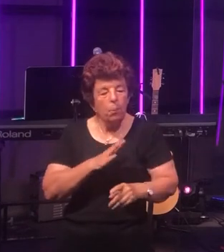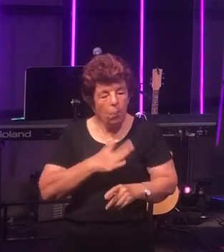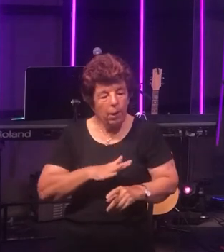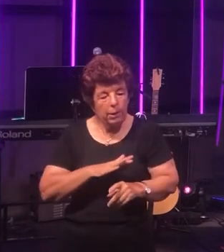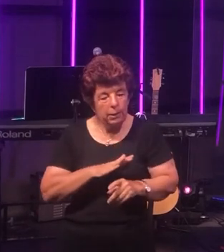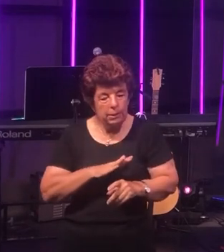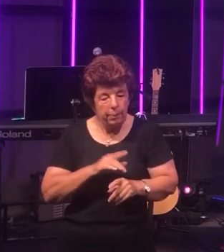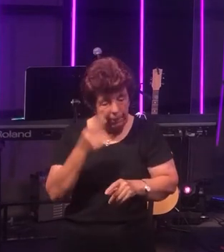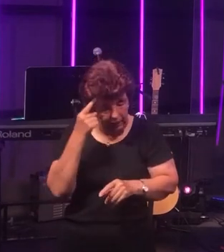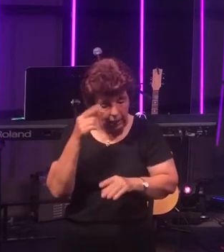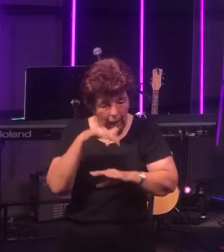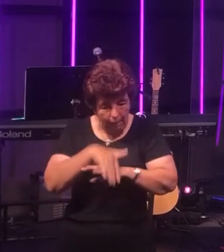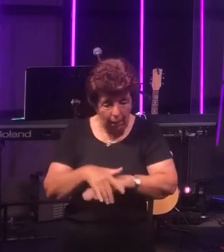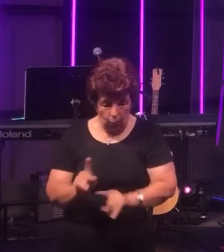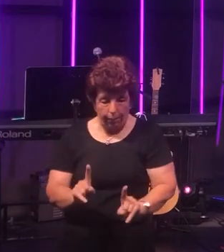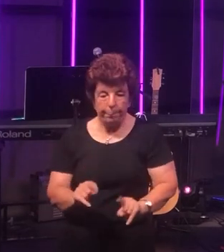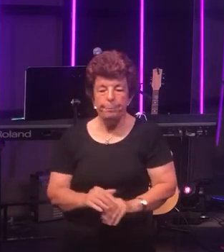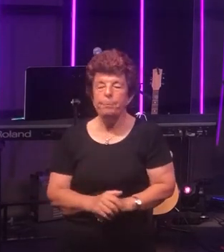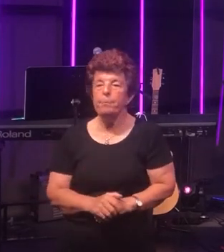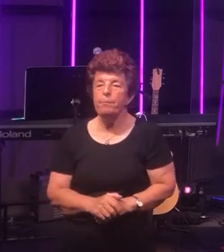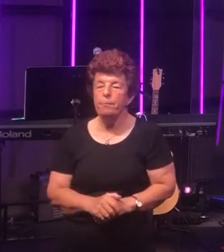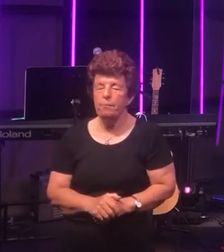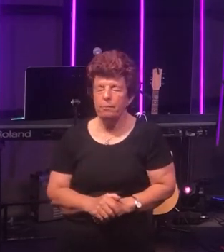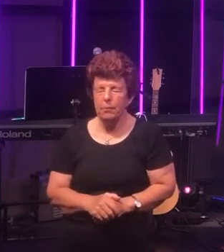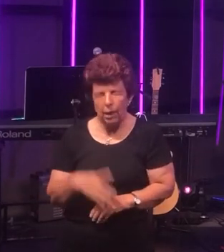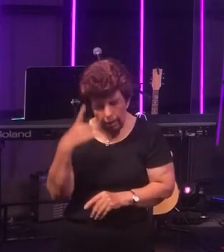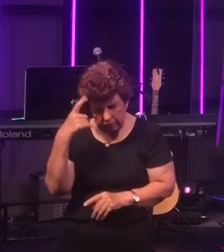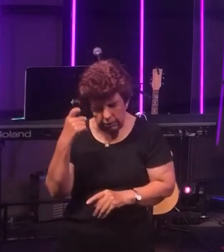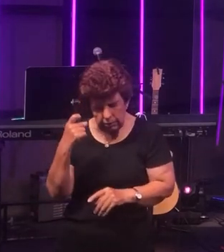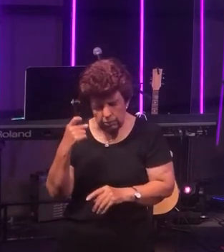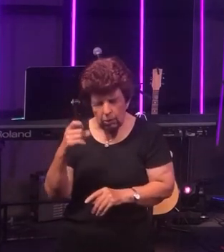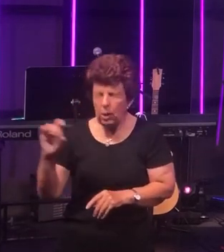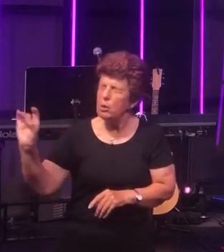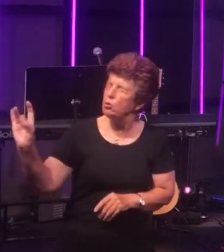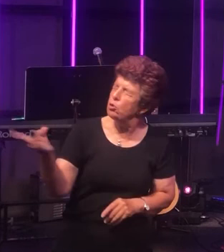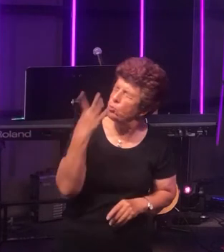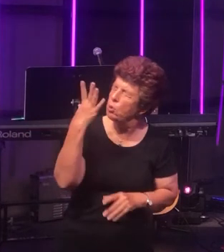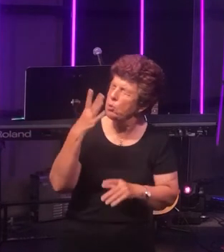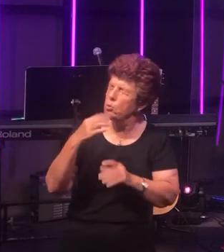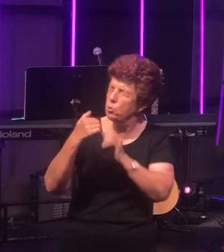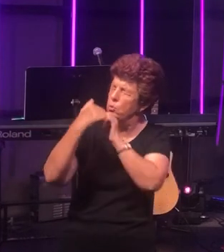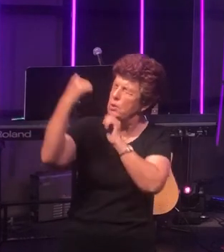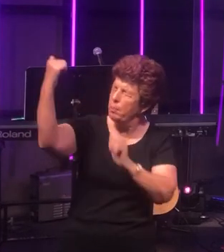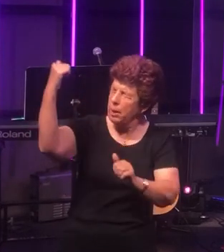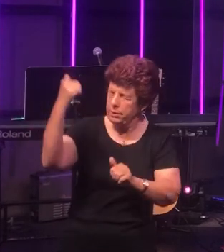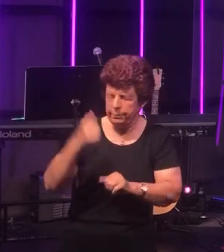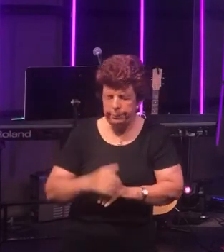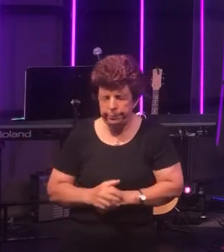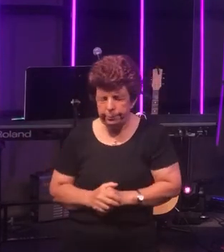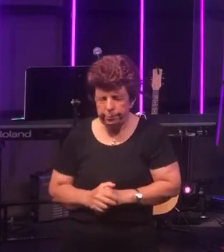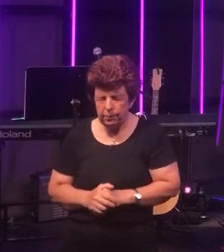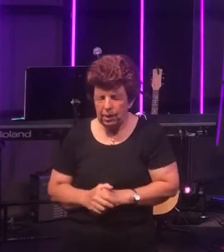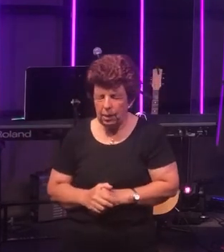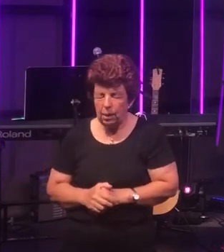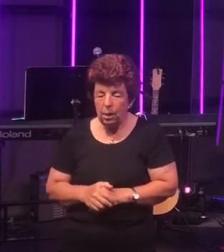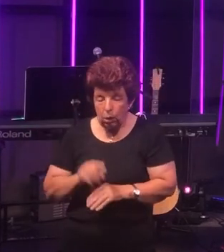about today is the idea of spiritual separation. Two times in this passage of